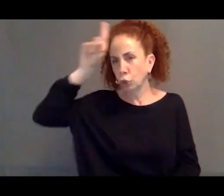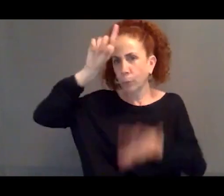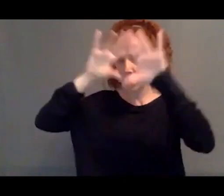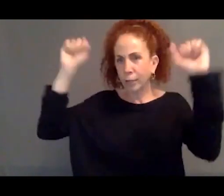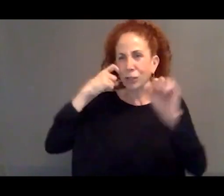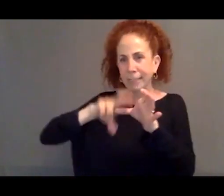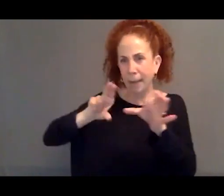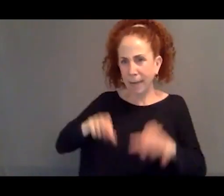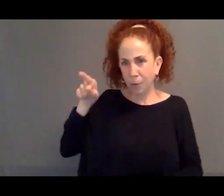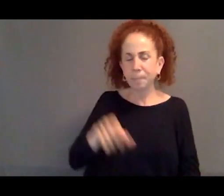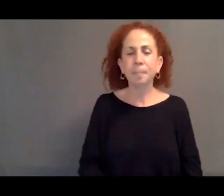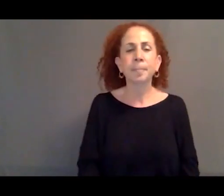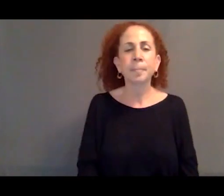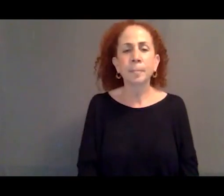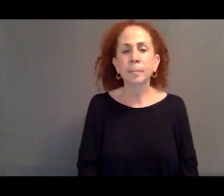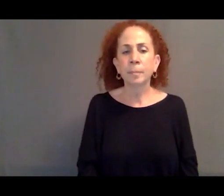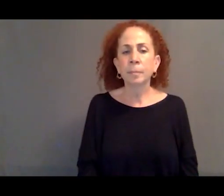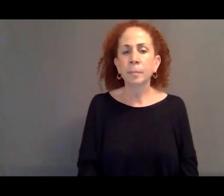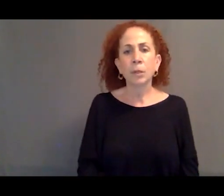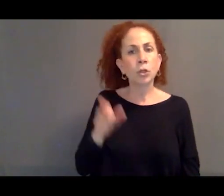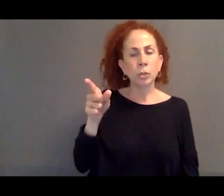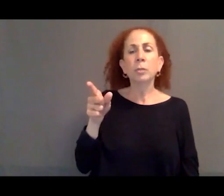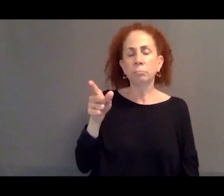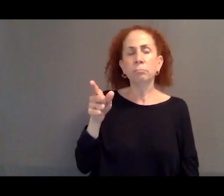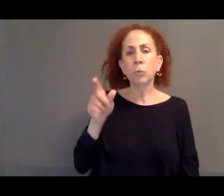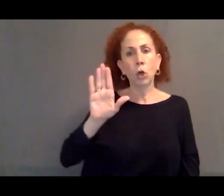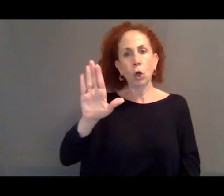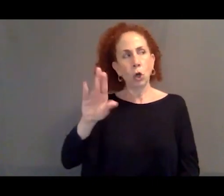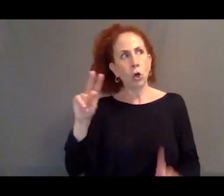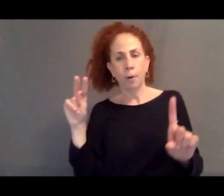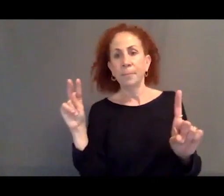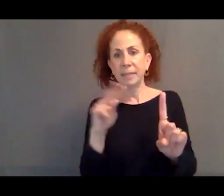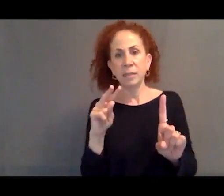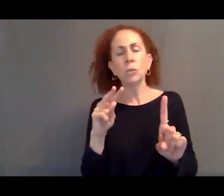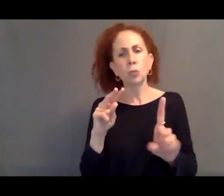in Germany, took an admirable position.